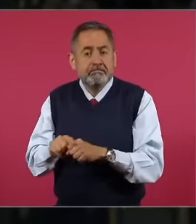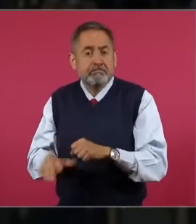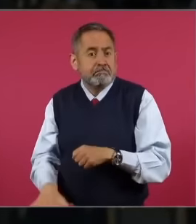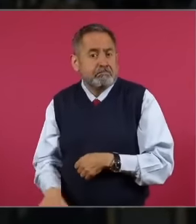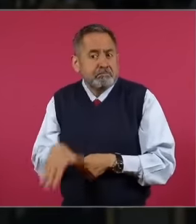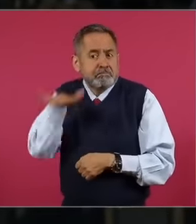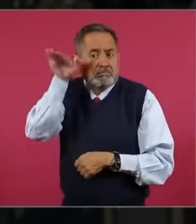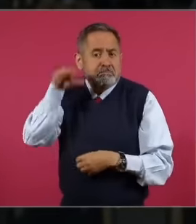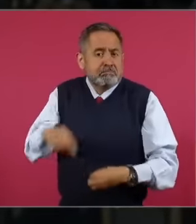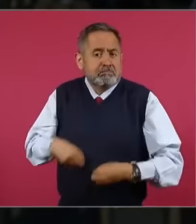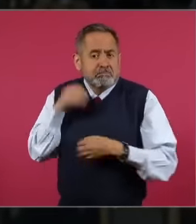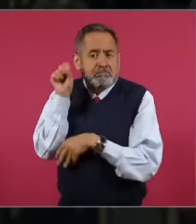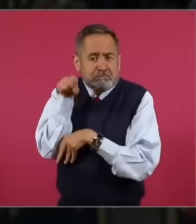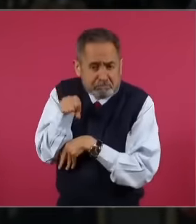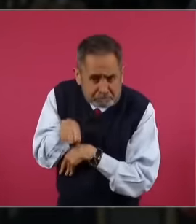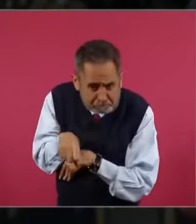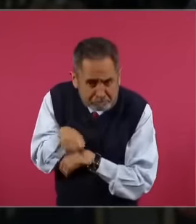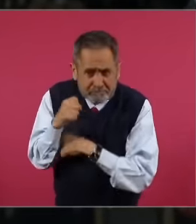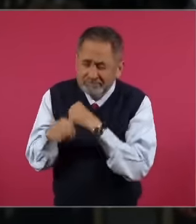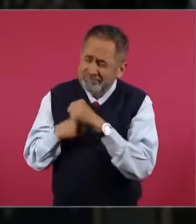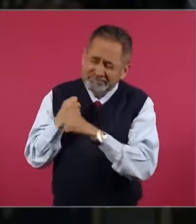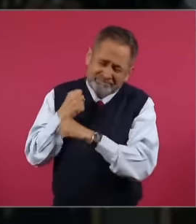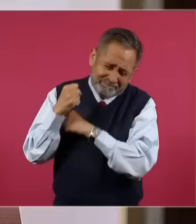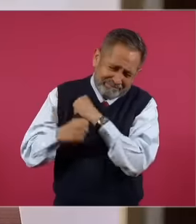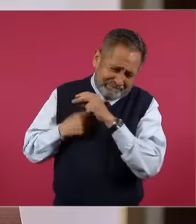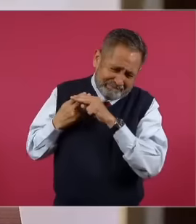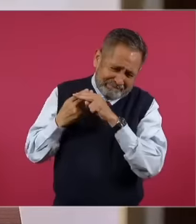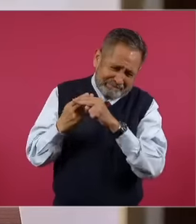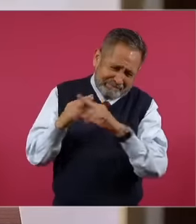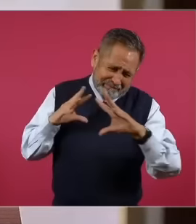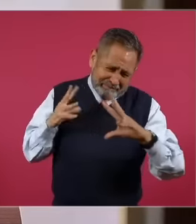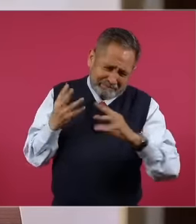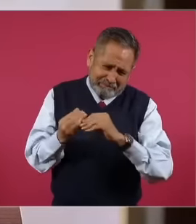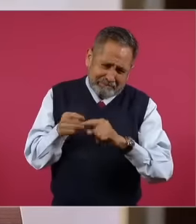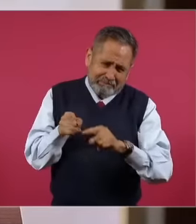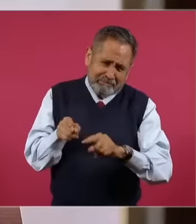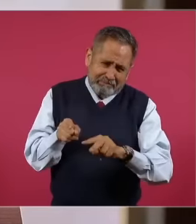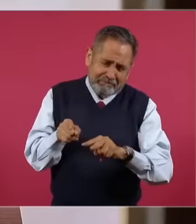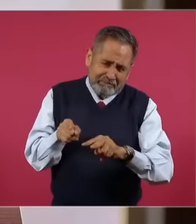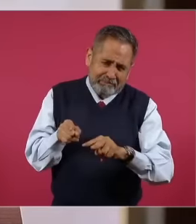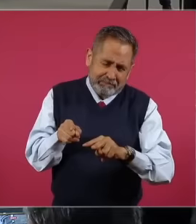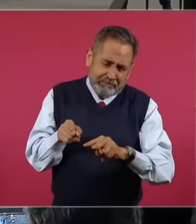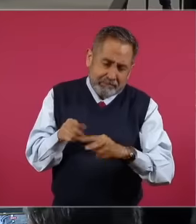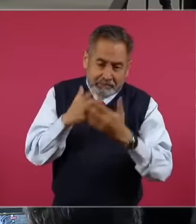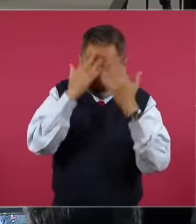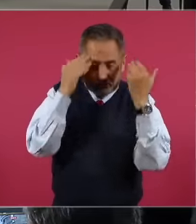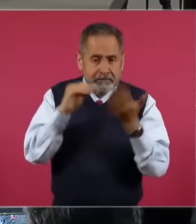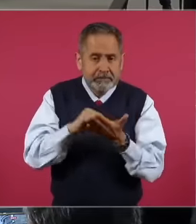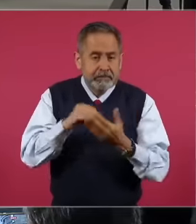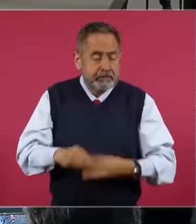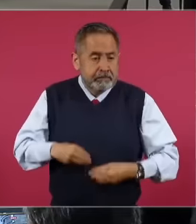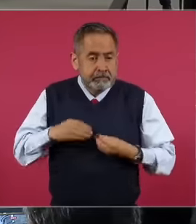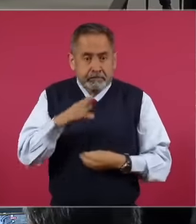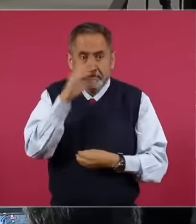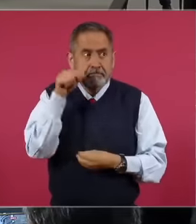humped by the weight of the years and who I don't know if he is still alive. This photo is approximately 10